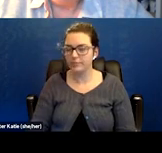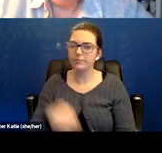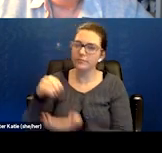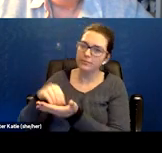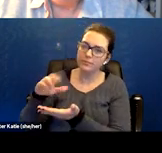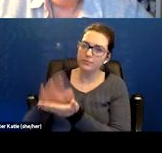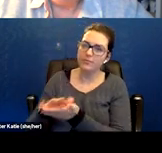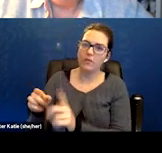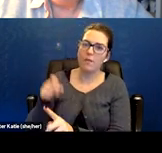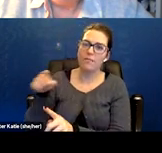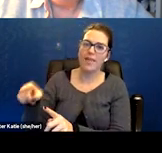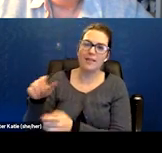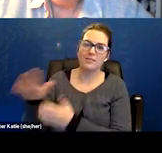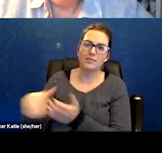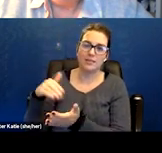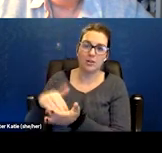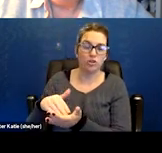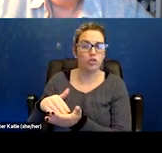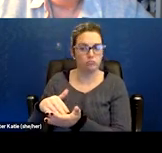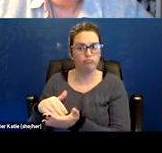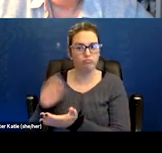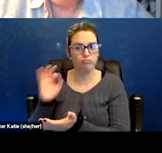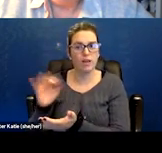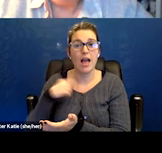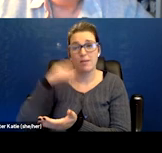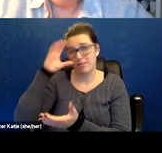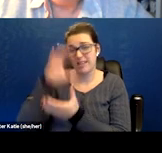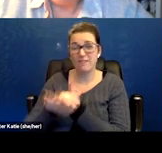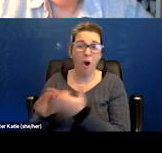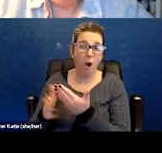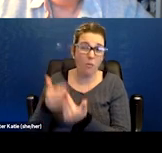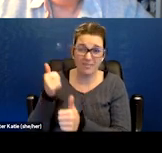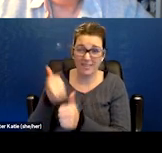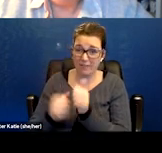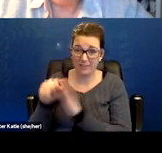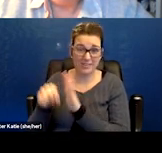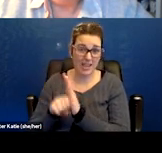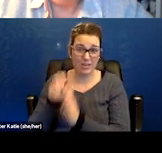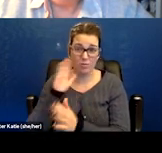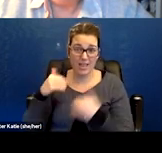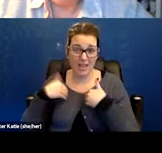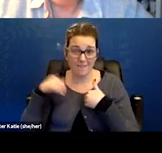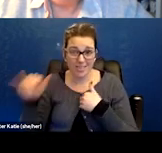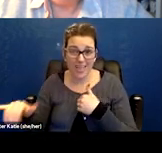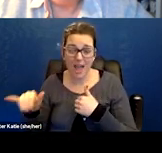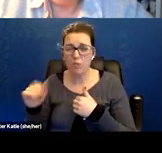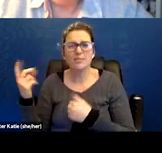and I believe almost every state will have that or something close to it within the near future.